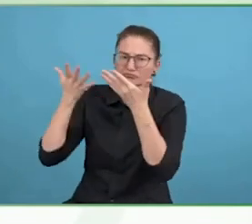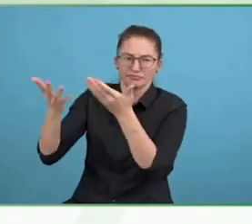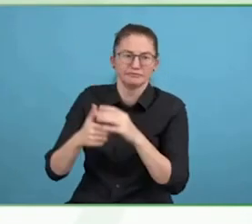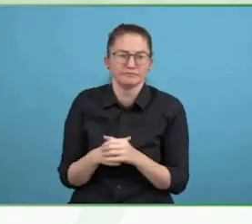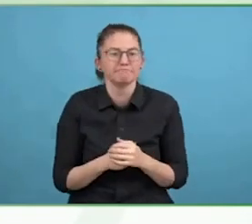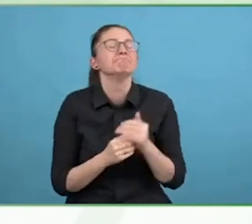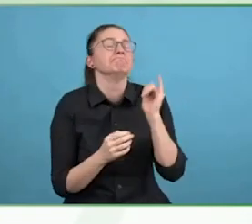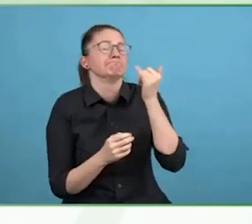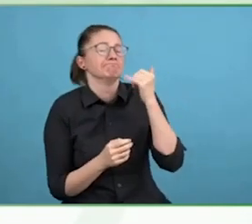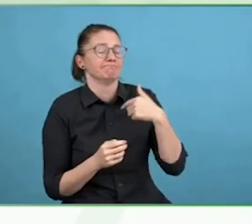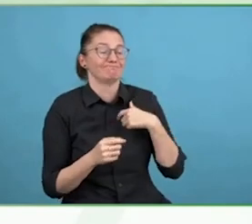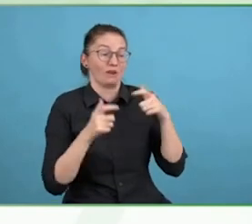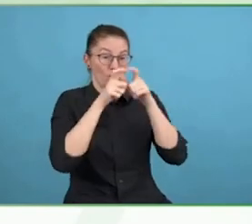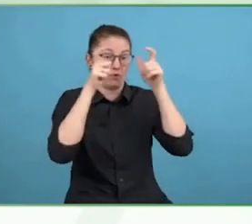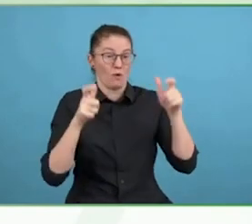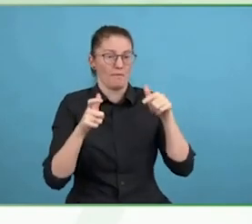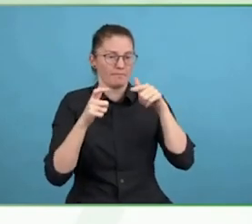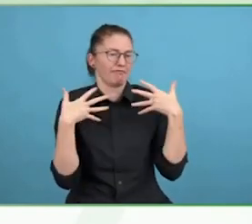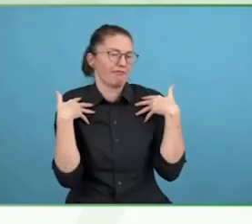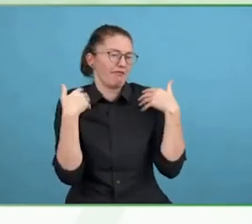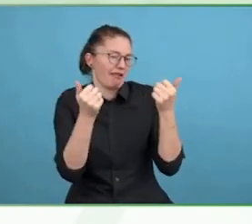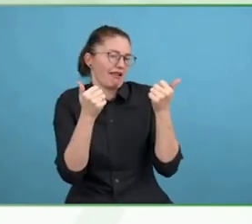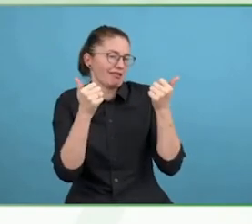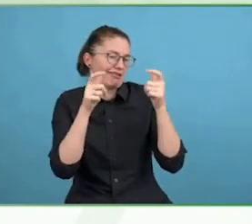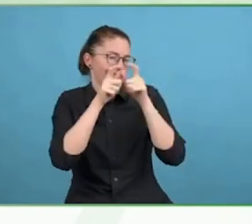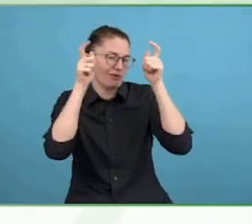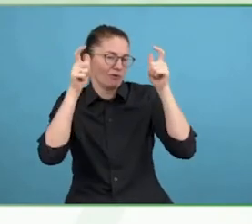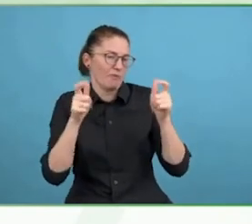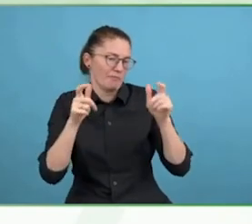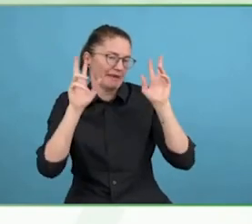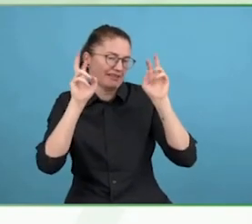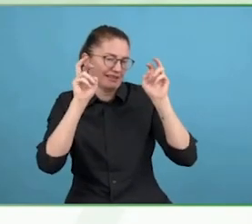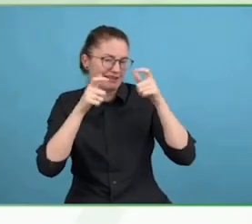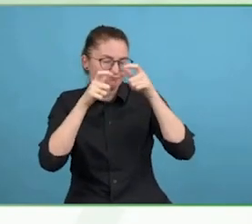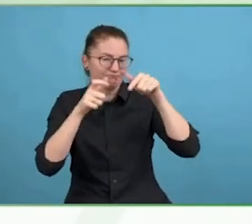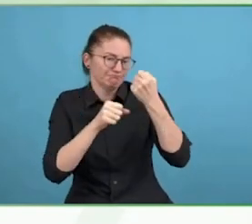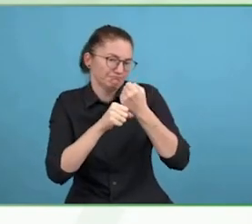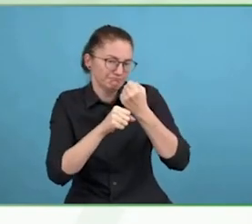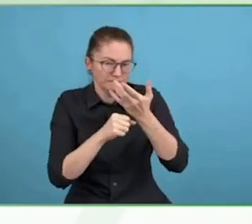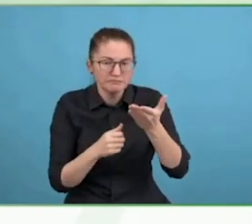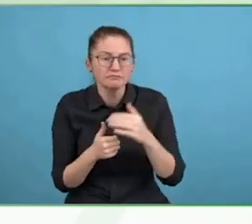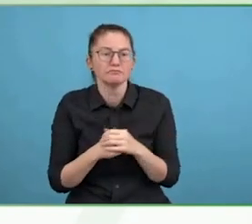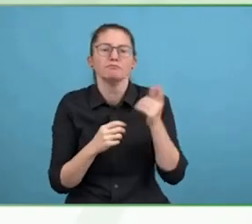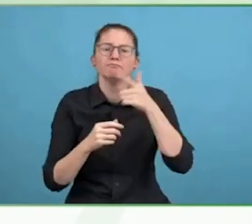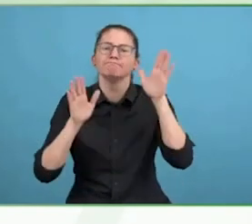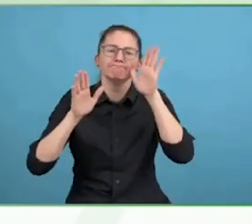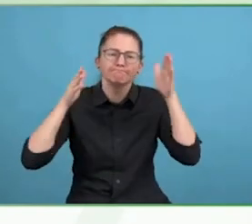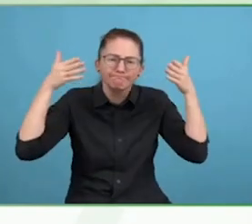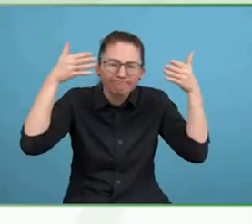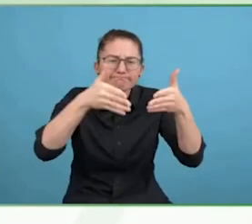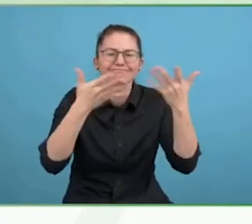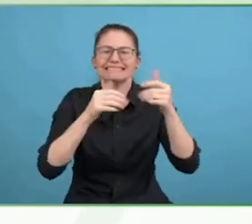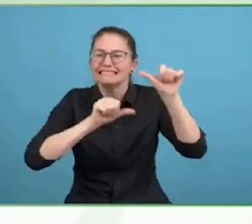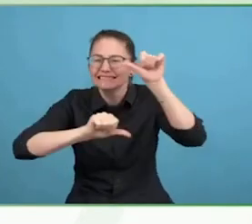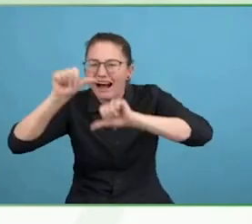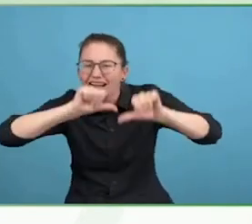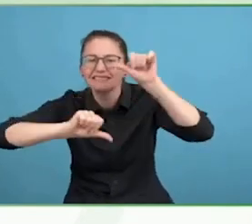We can do this better when the workforce represents these patients that we serve.